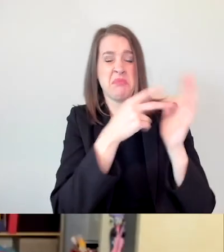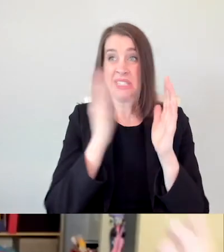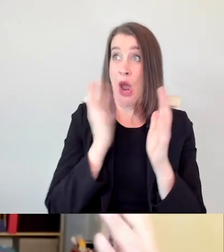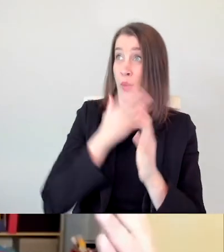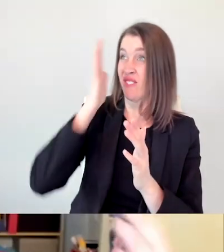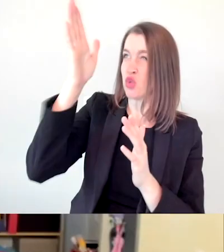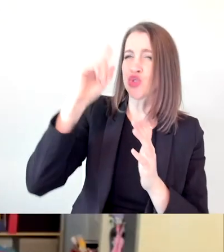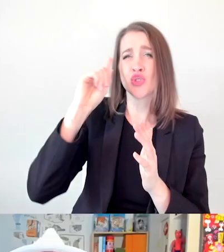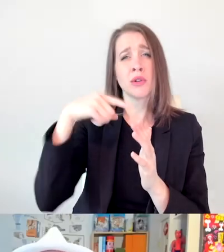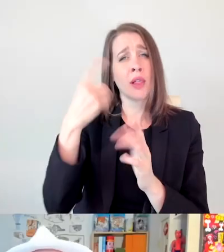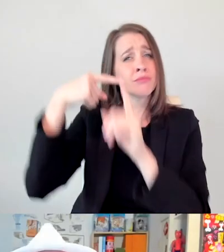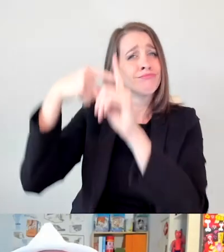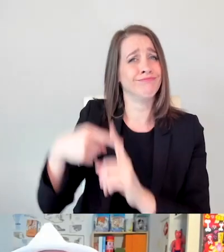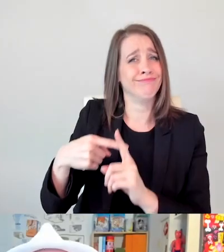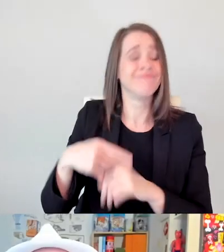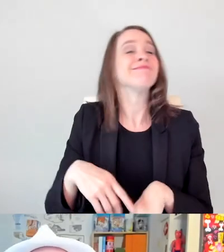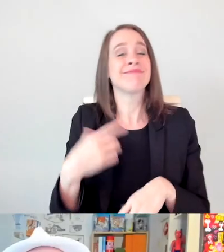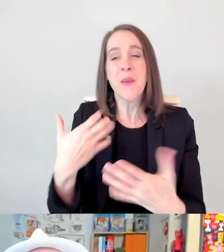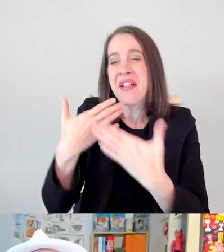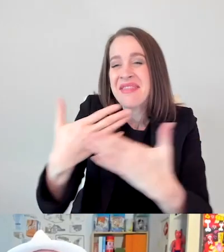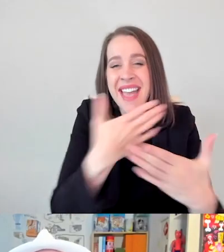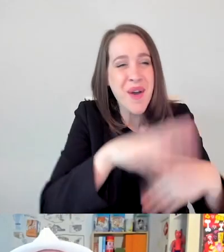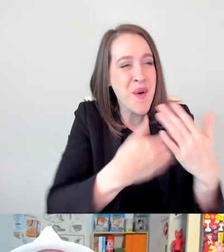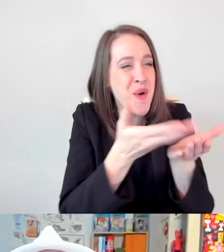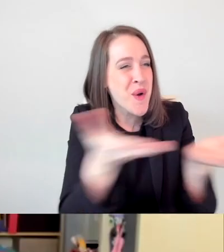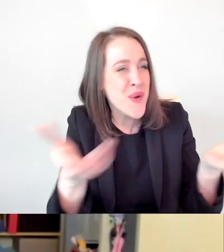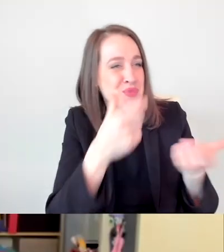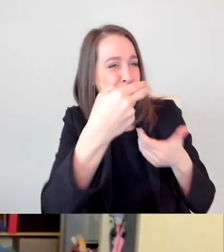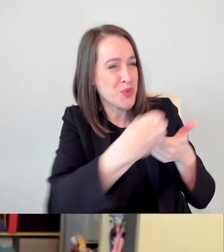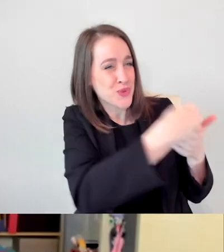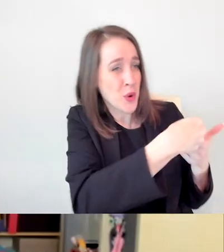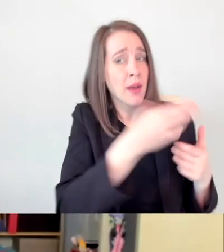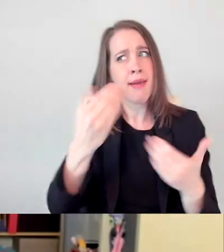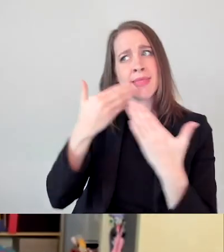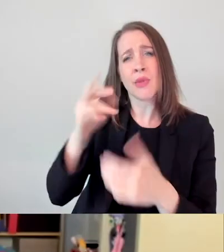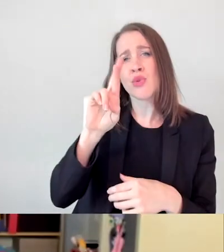I want to thank all our guests today. A huge thank you to the Ruderman Foundation,